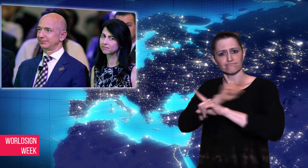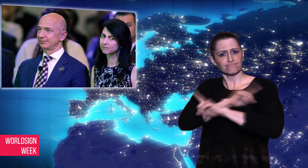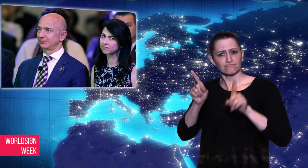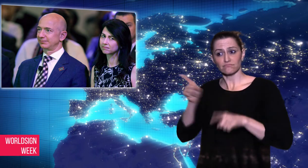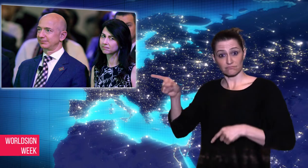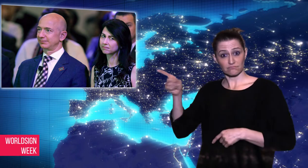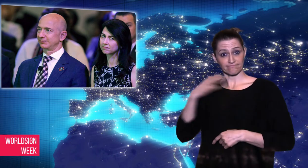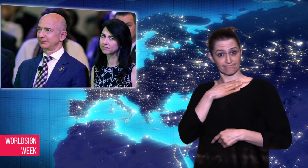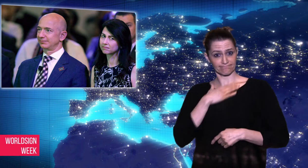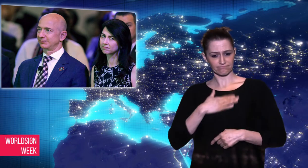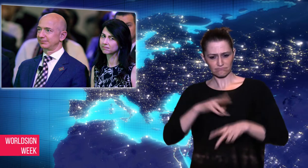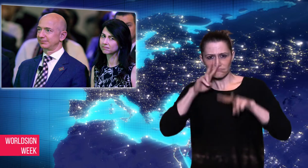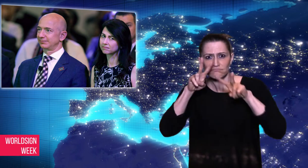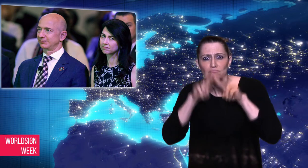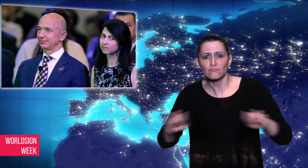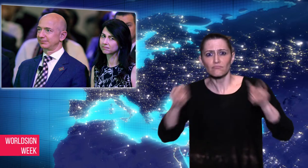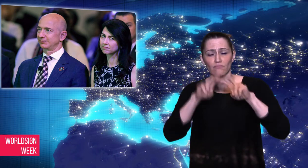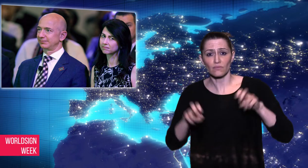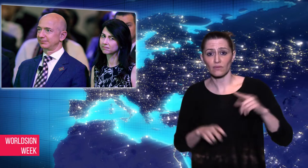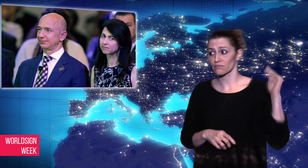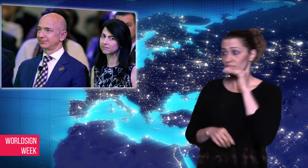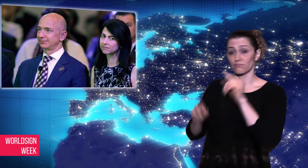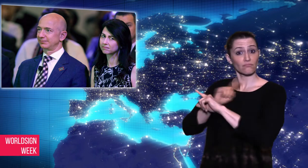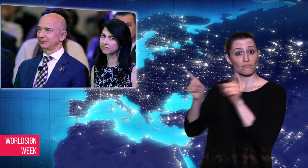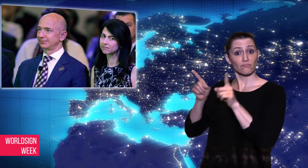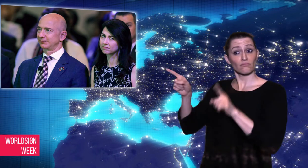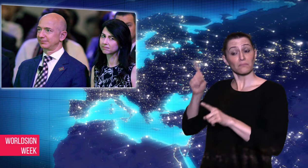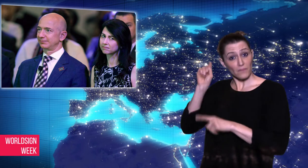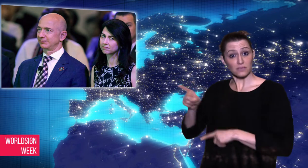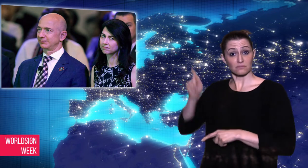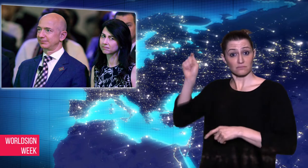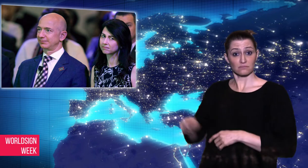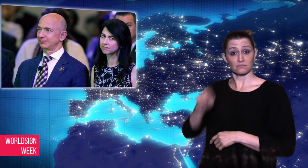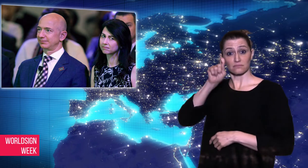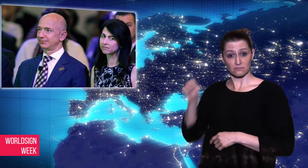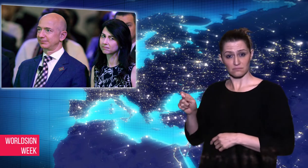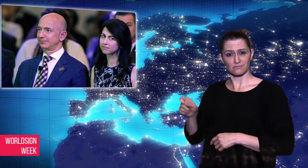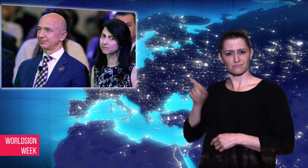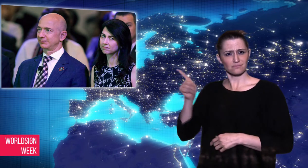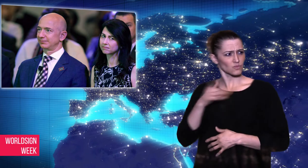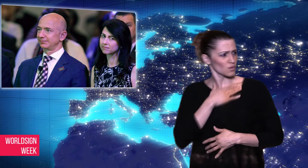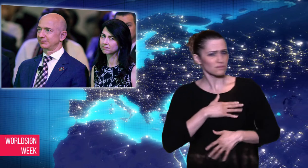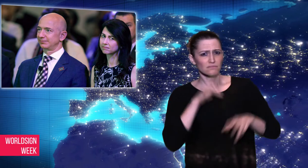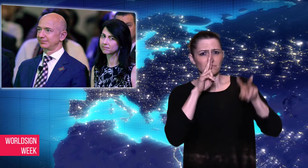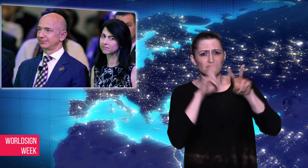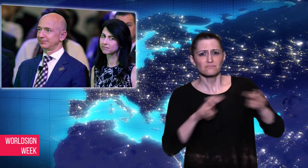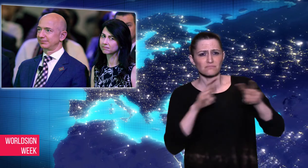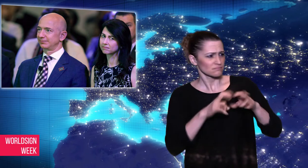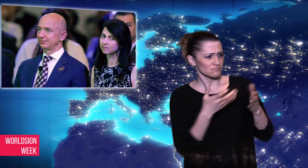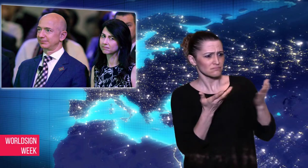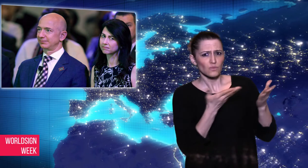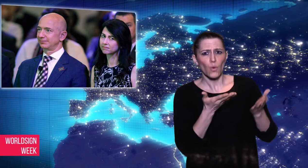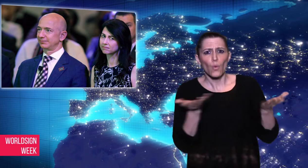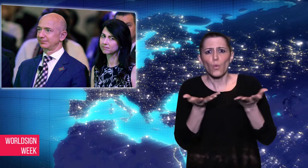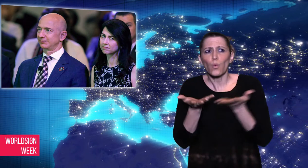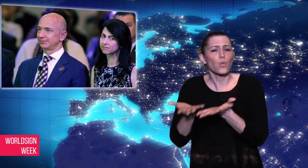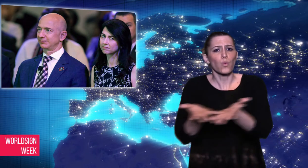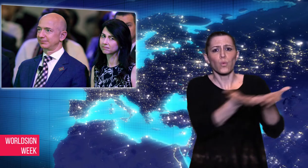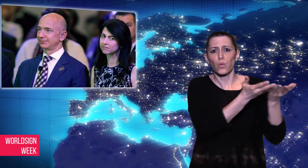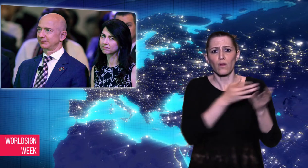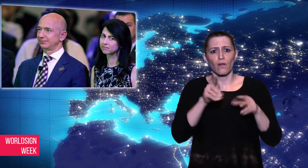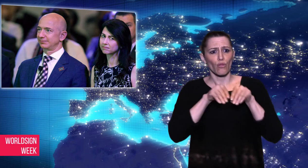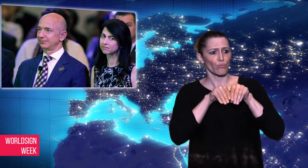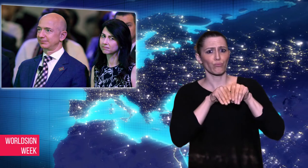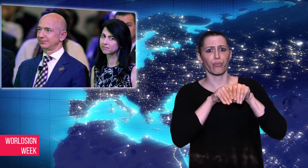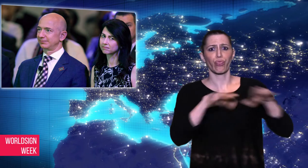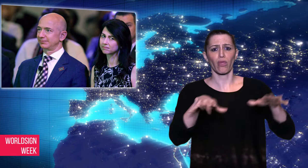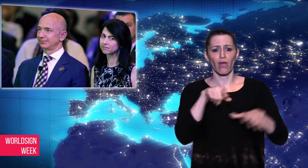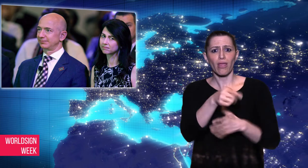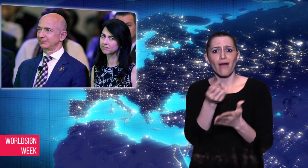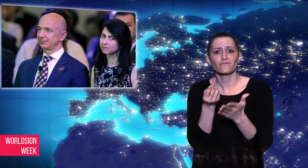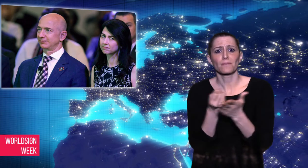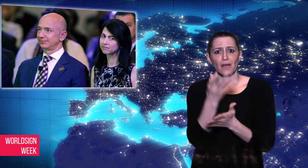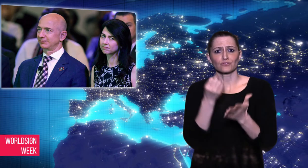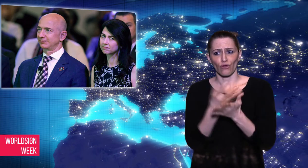finding the source who leaked the information to the